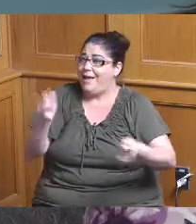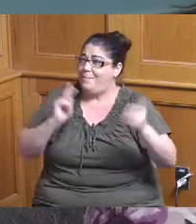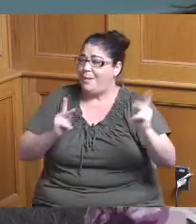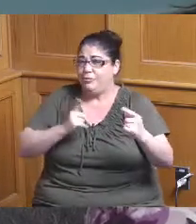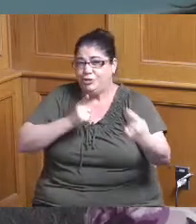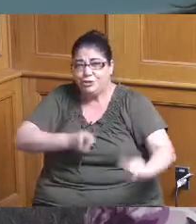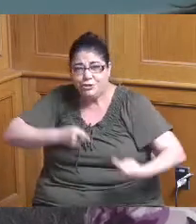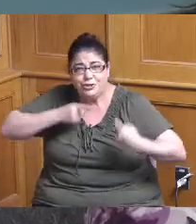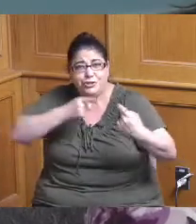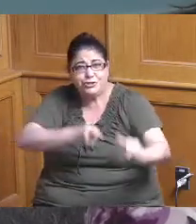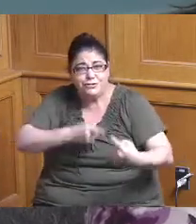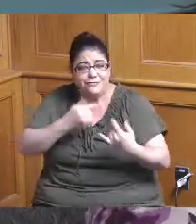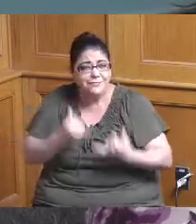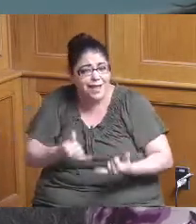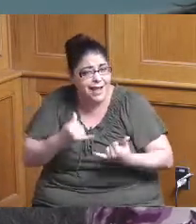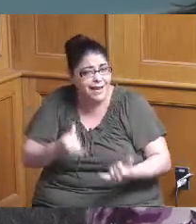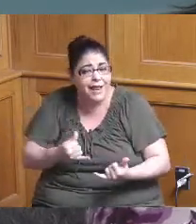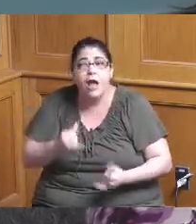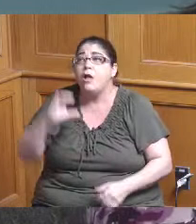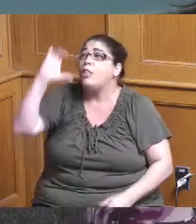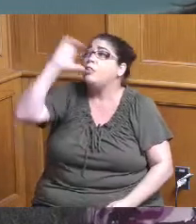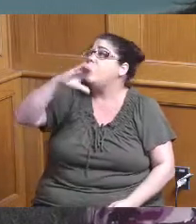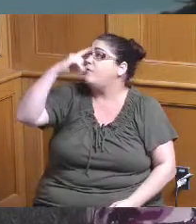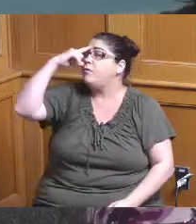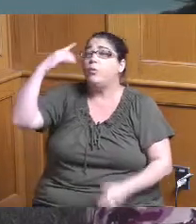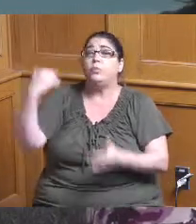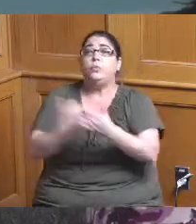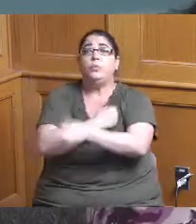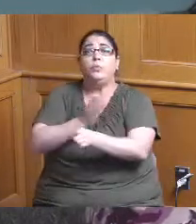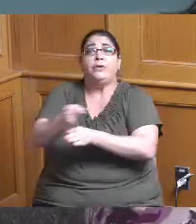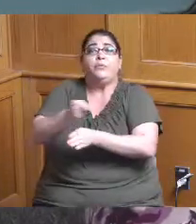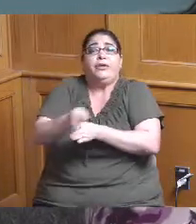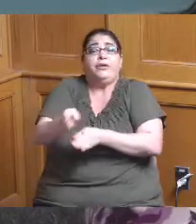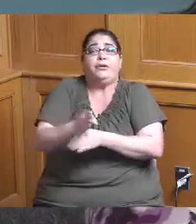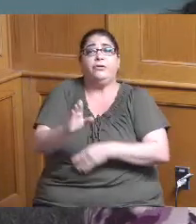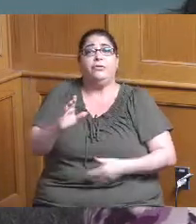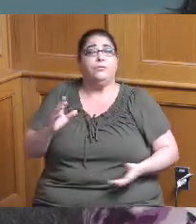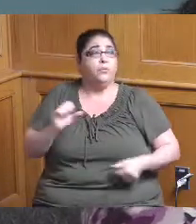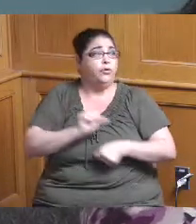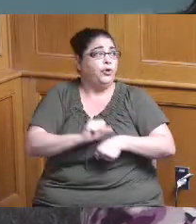getting people people looking for new careers want to go a different direction and especially